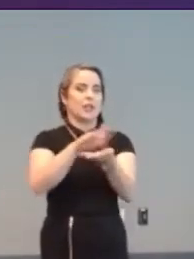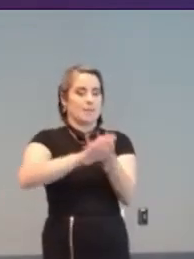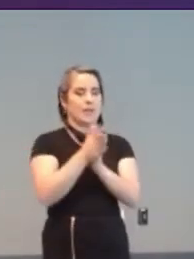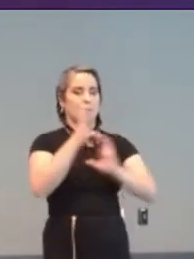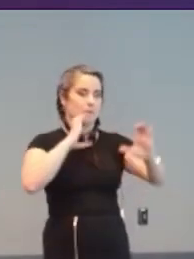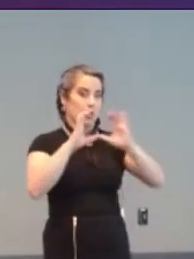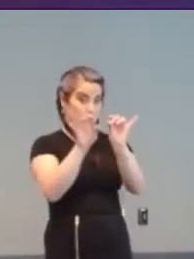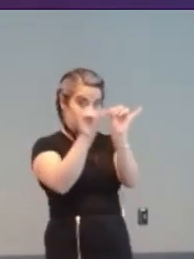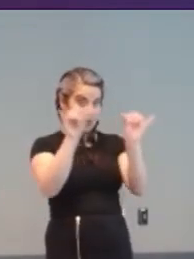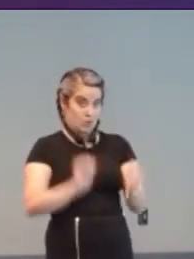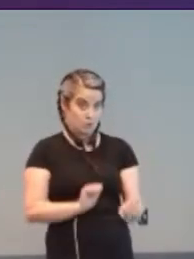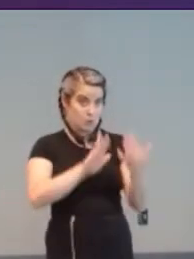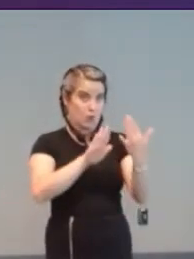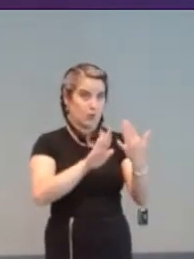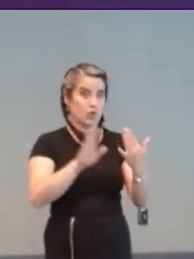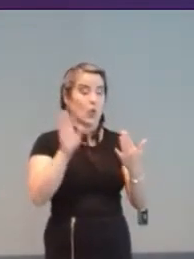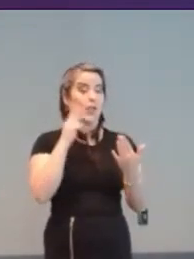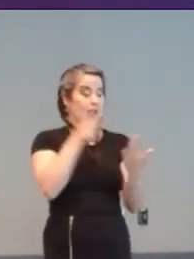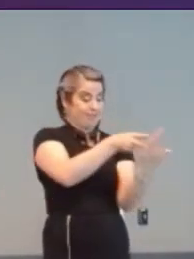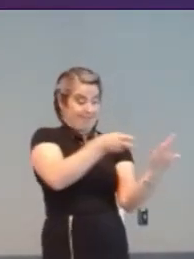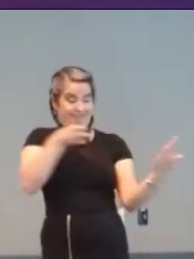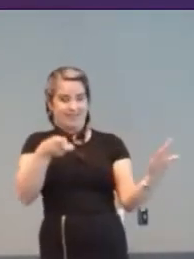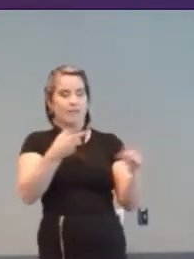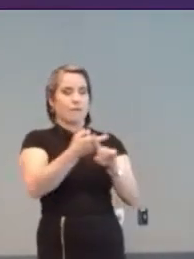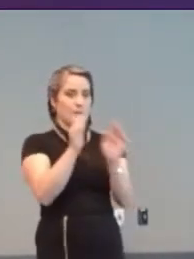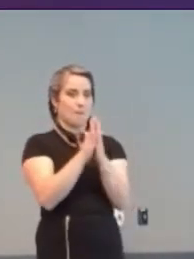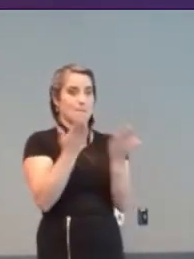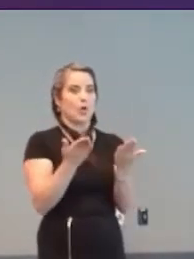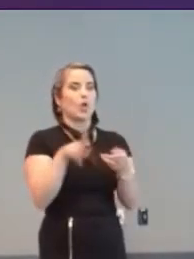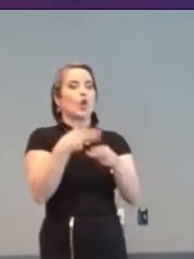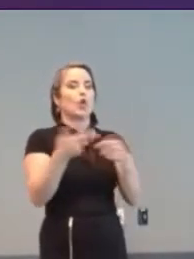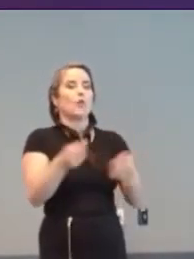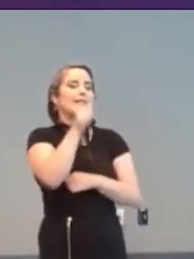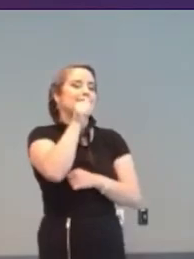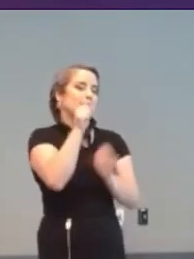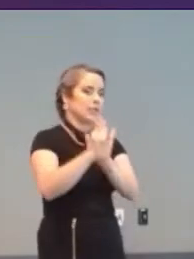This is an except from the booklet Secret Symbols, on the first-year students to use Bliss